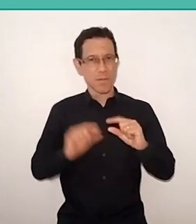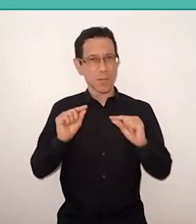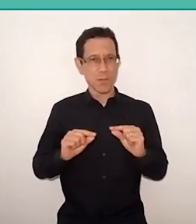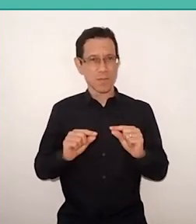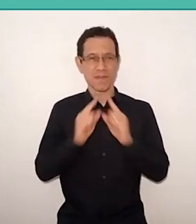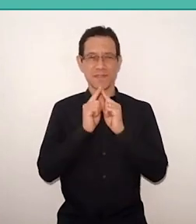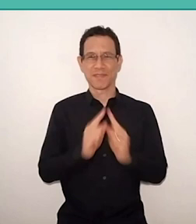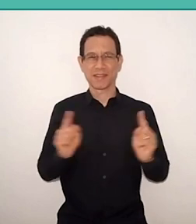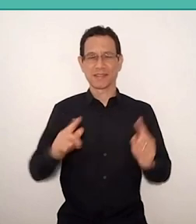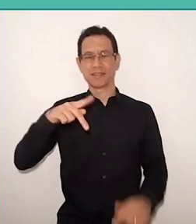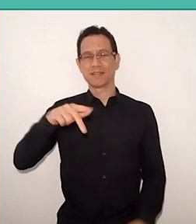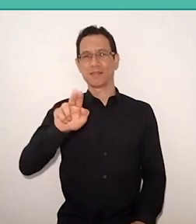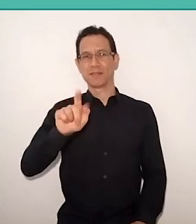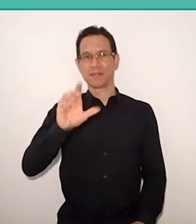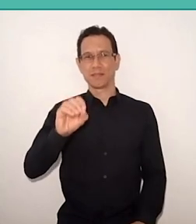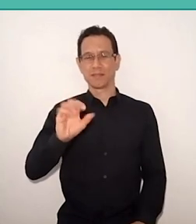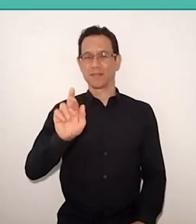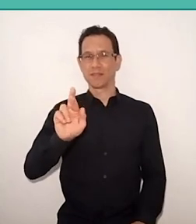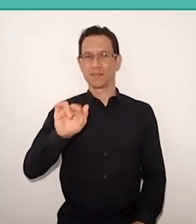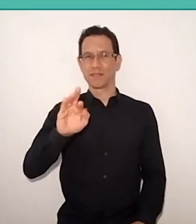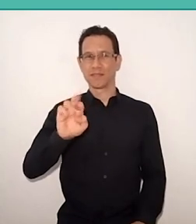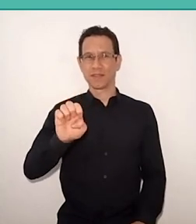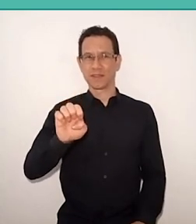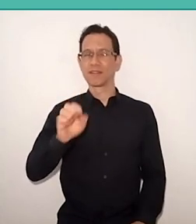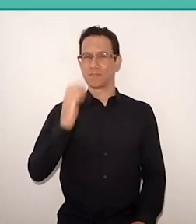well known to all of us, but that I think it must be